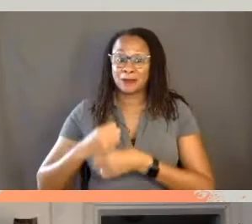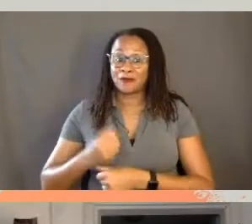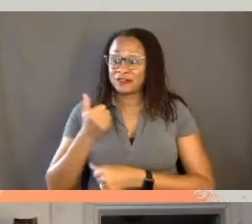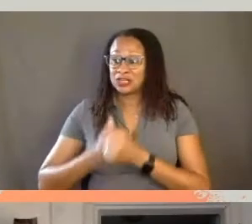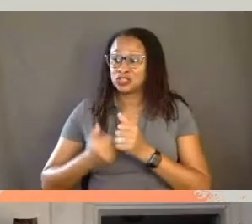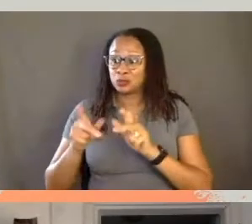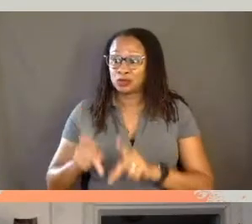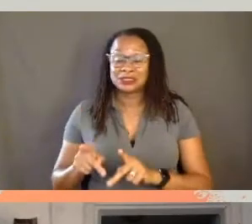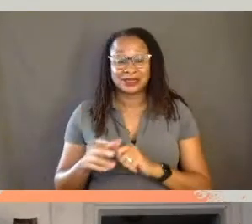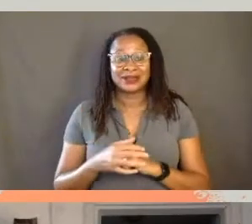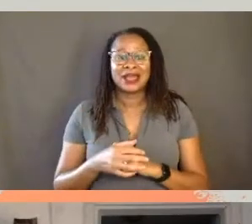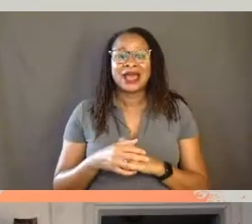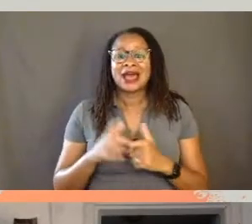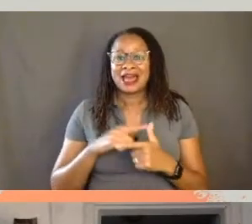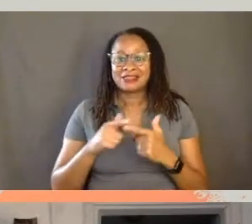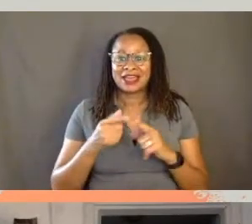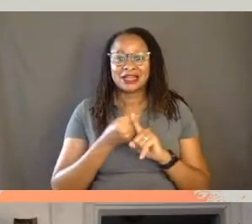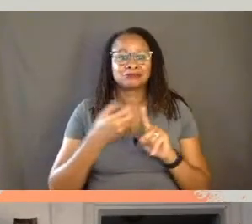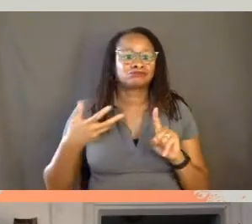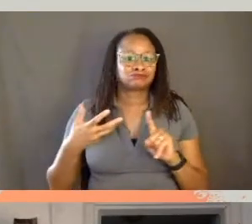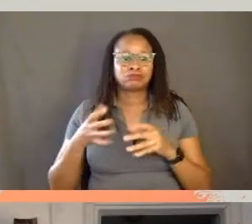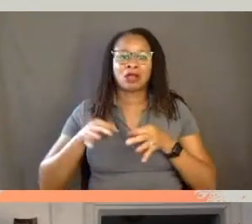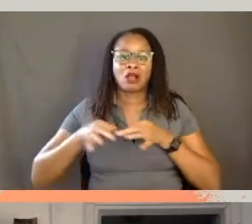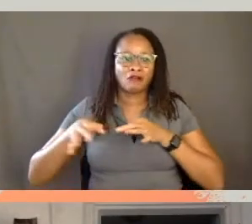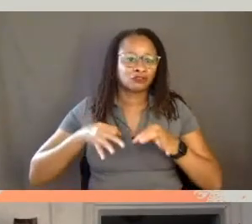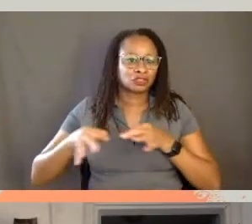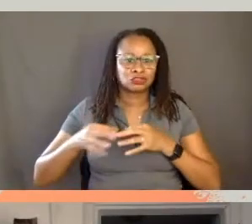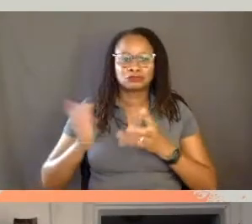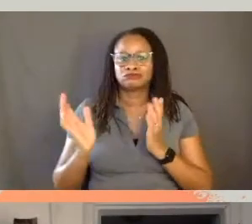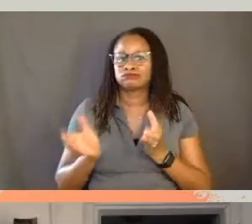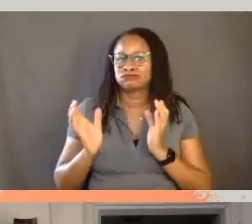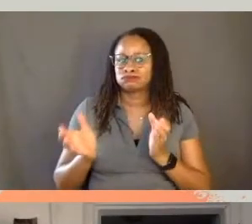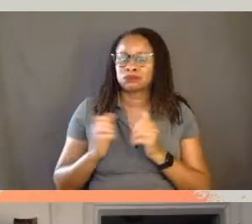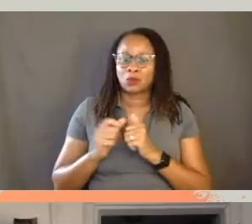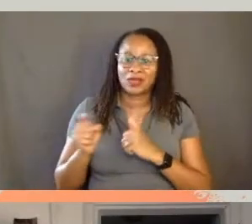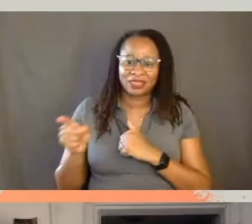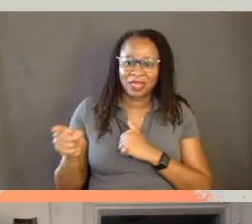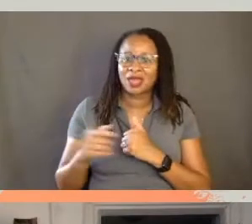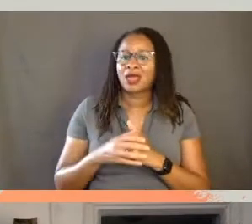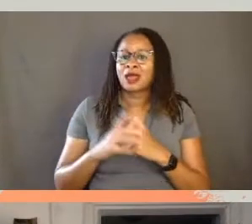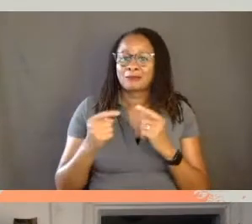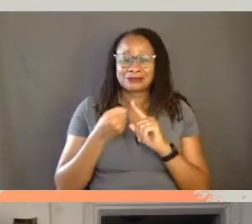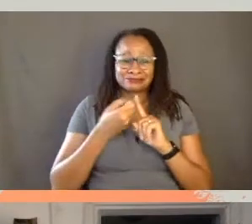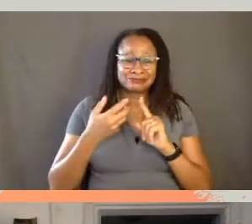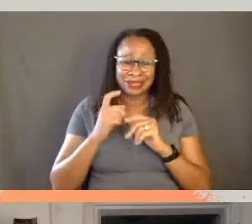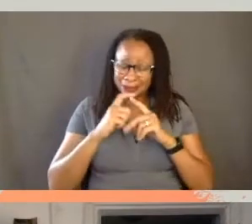And then I had extensive conversations with them about the intricacies of what it might mean to inhabit